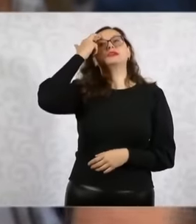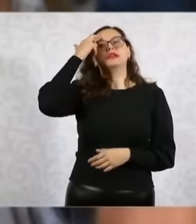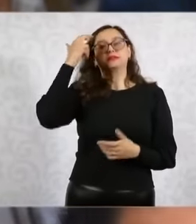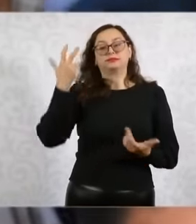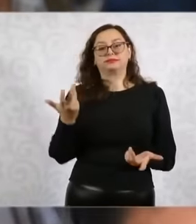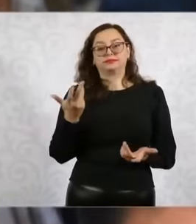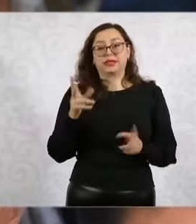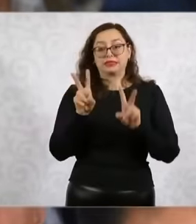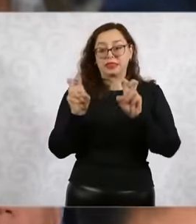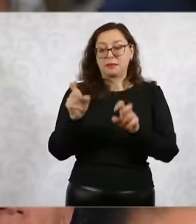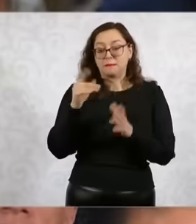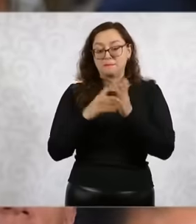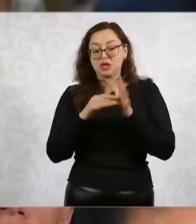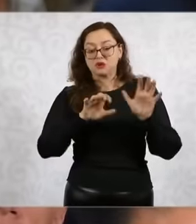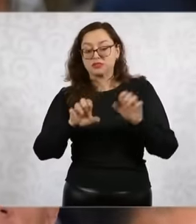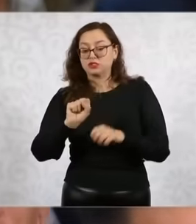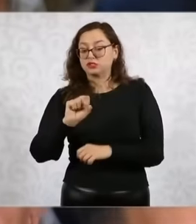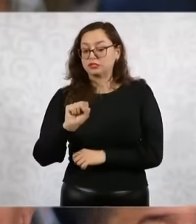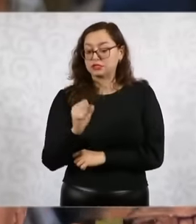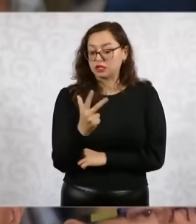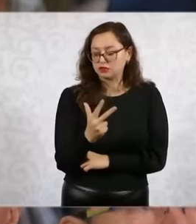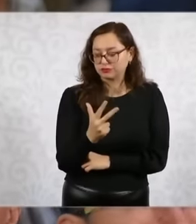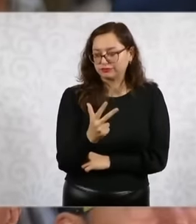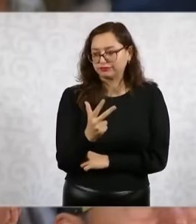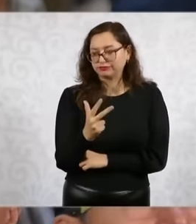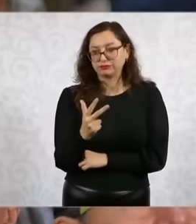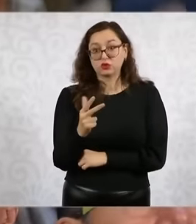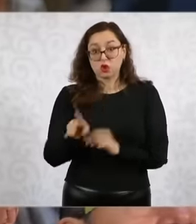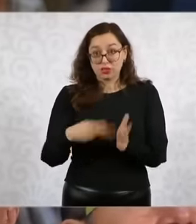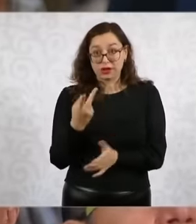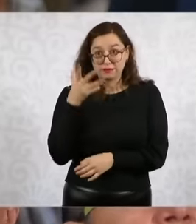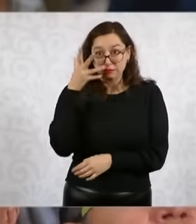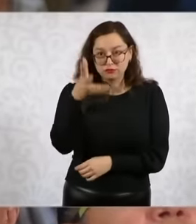agree and we mentioned it to former president Andrés Manuel López Obrador with forgiveness or